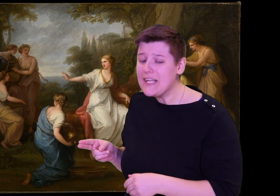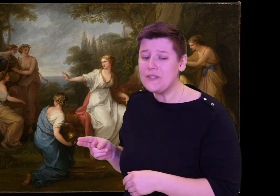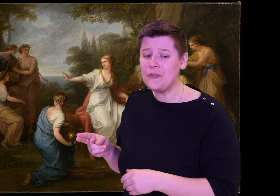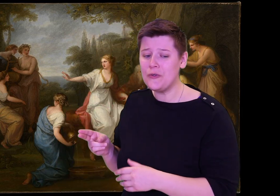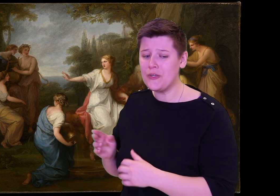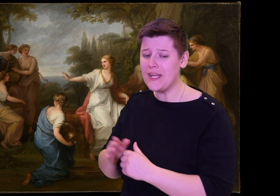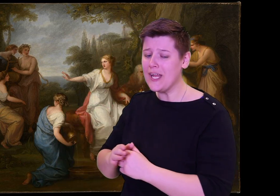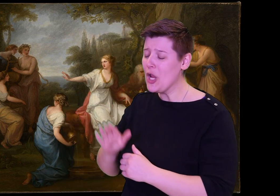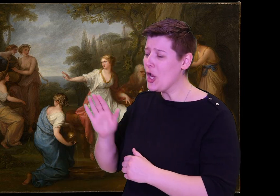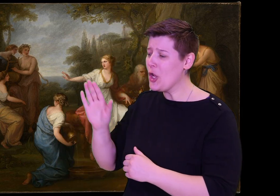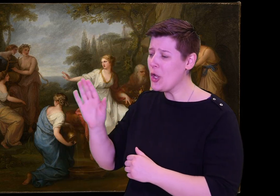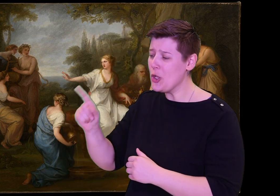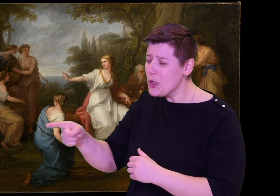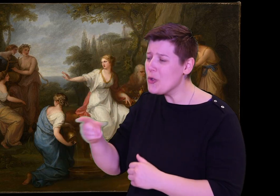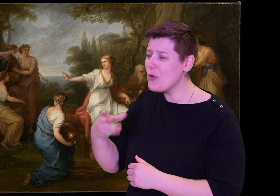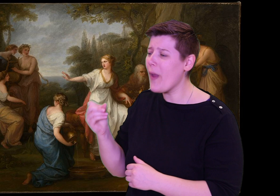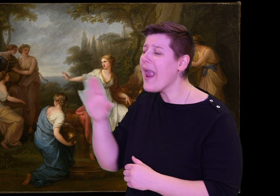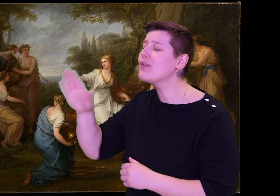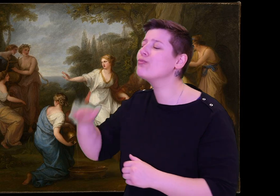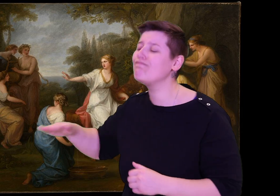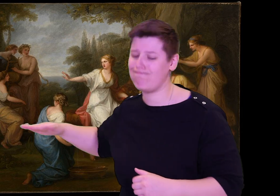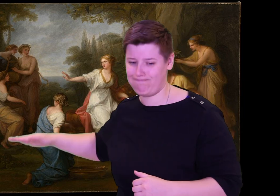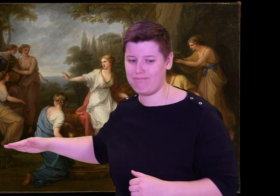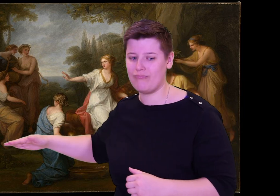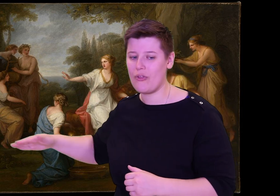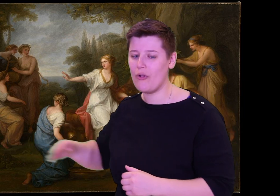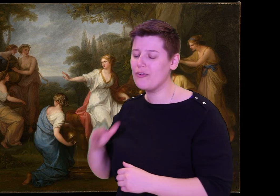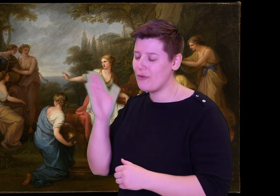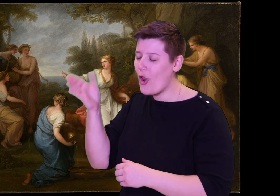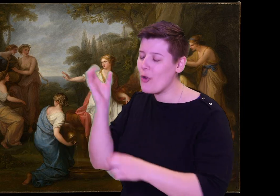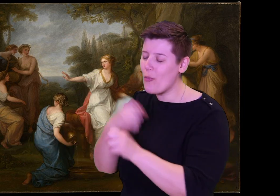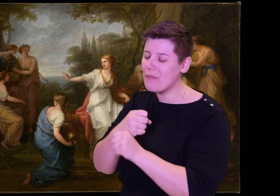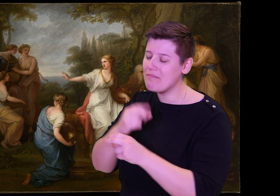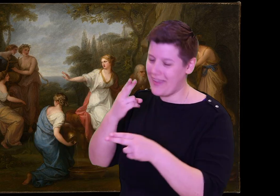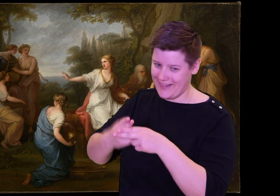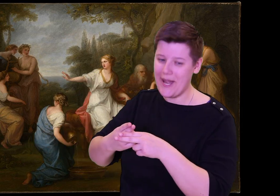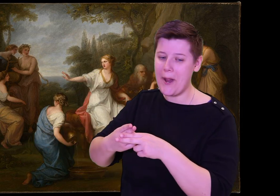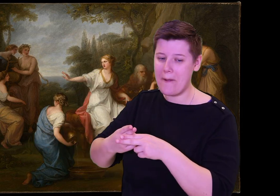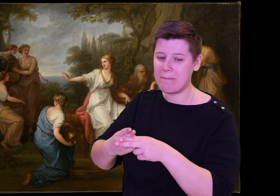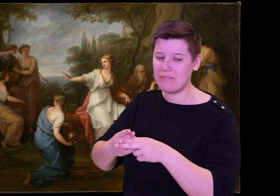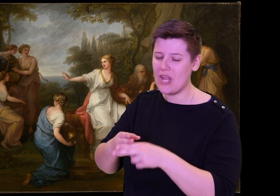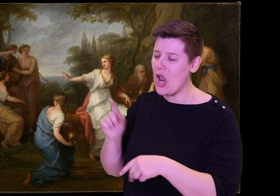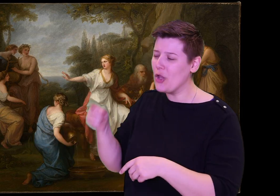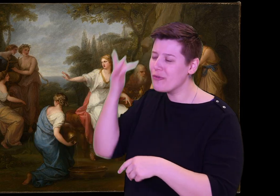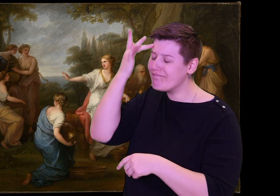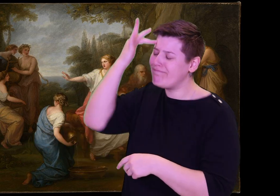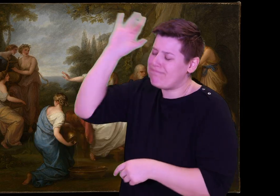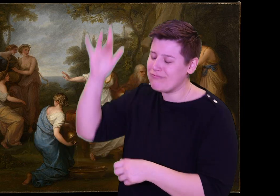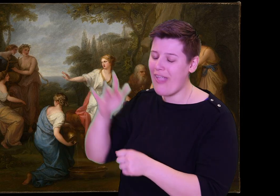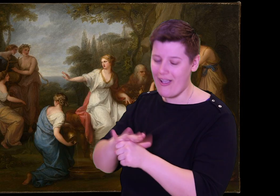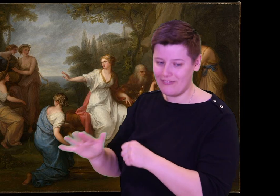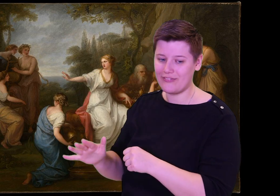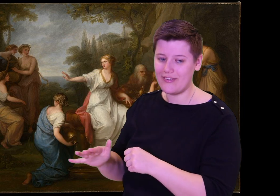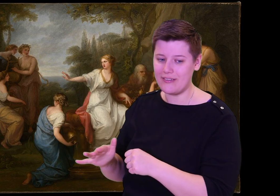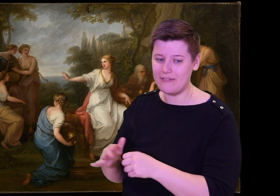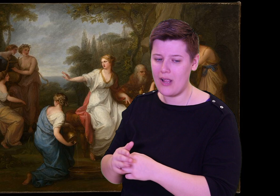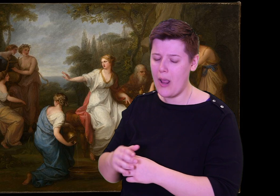Athena looked at him with sparkling eyes. "Son of Penelope, you and your sons will